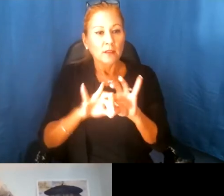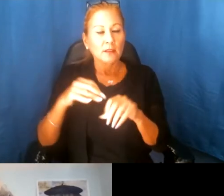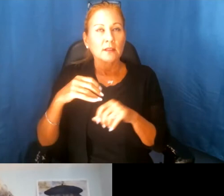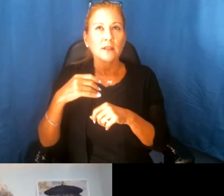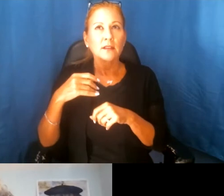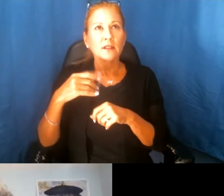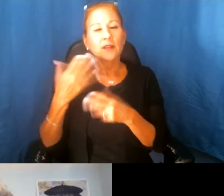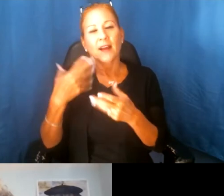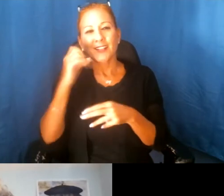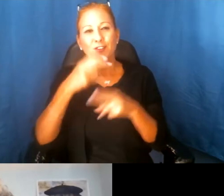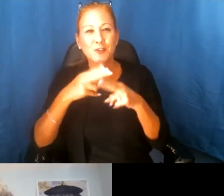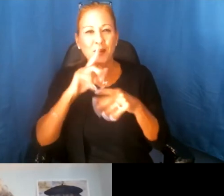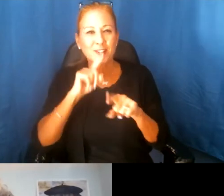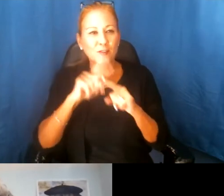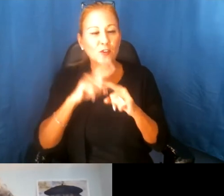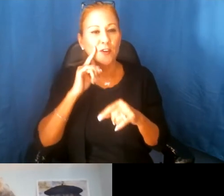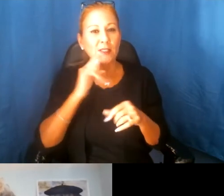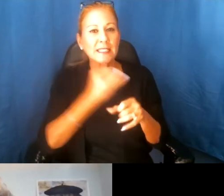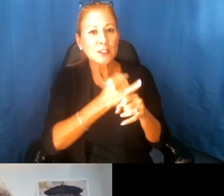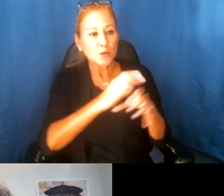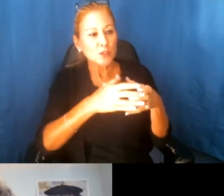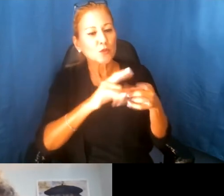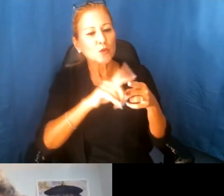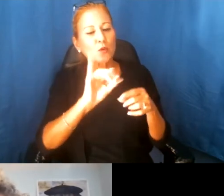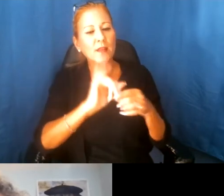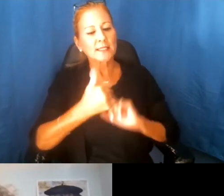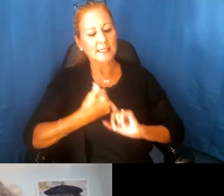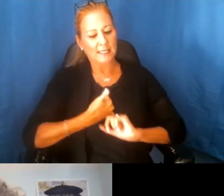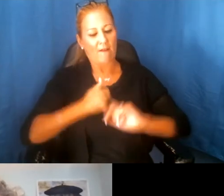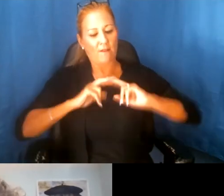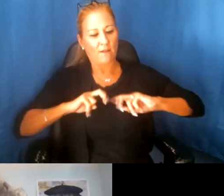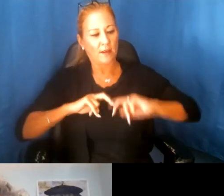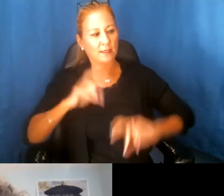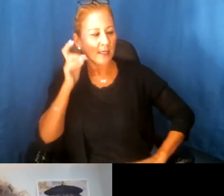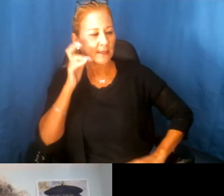short answer is for institutions to to do that self-listening, to do that self-inventory and